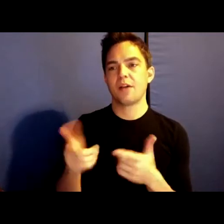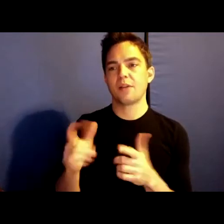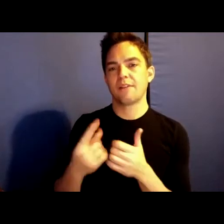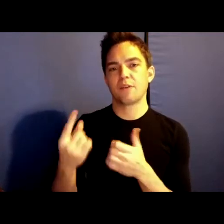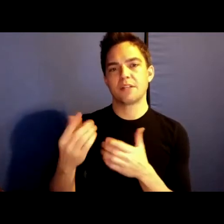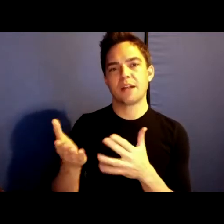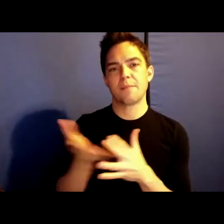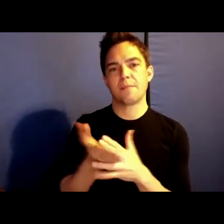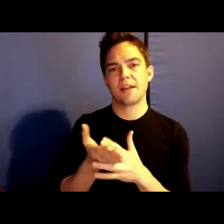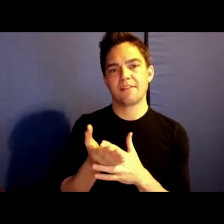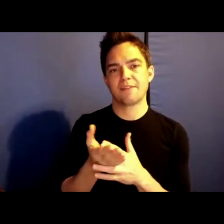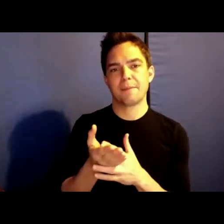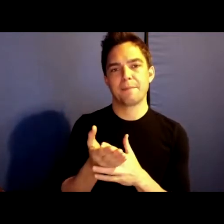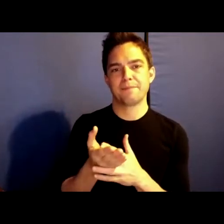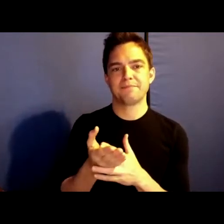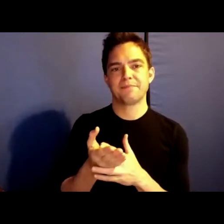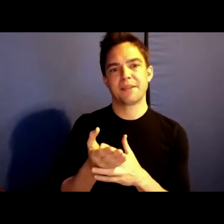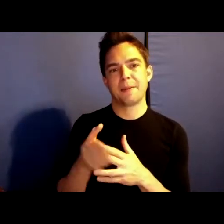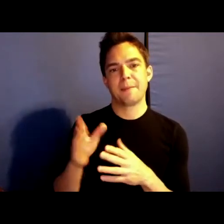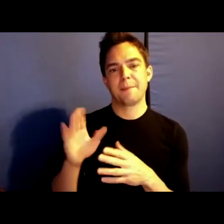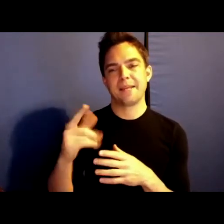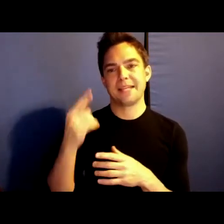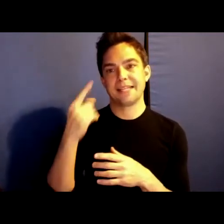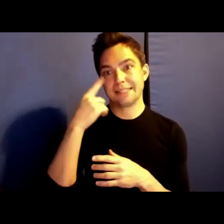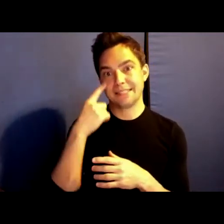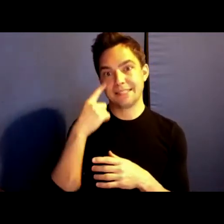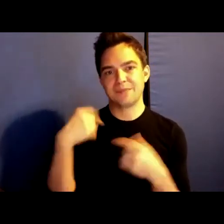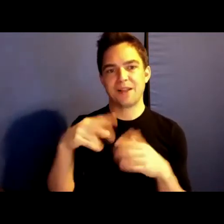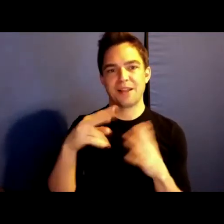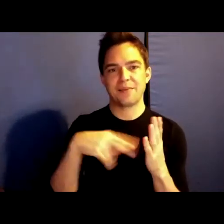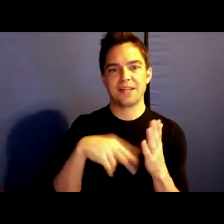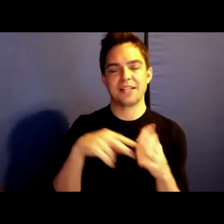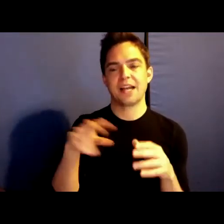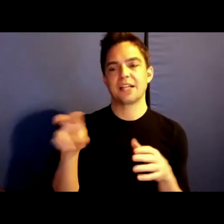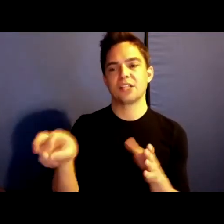seen while I read. I'm going to jump around in The Breaks.